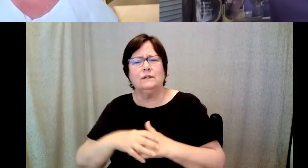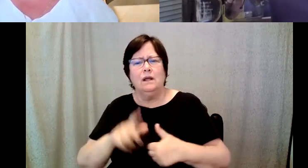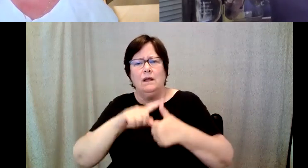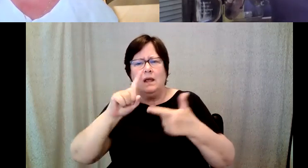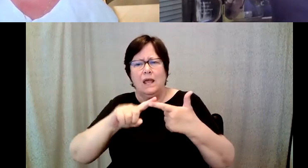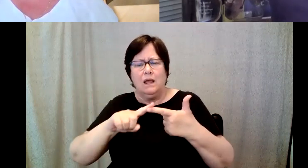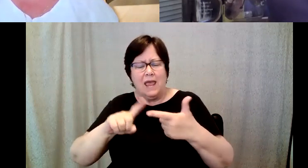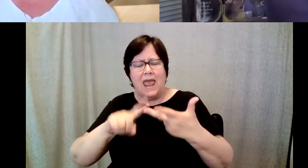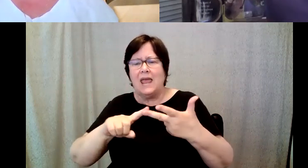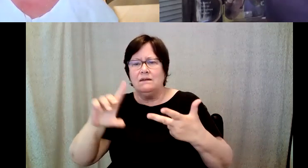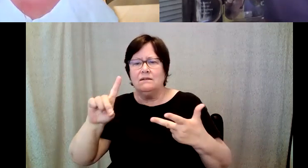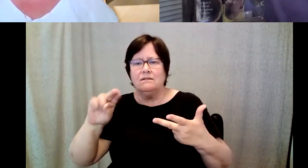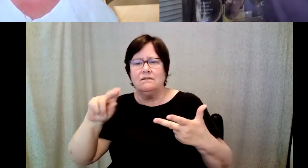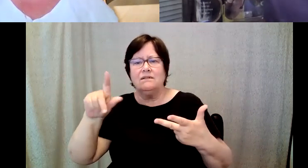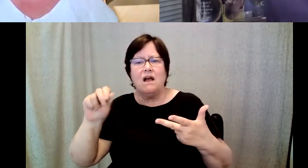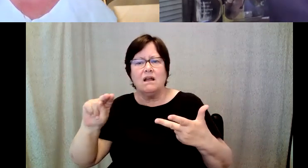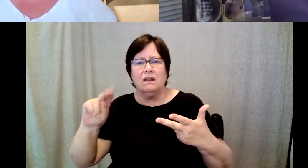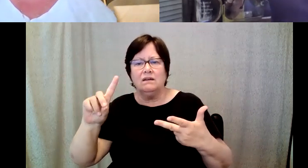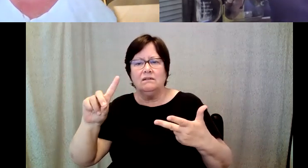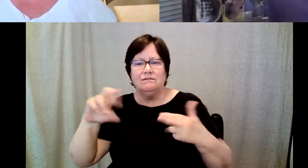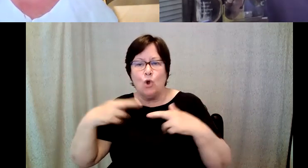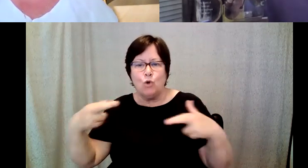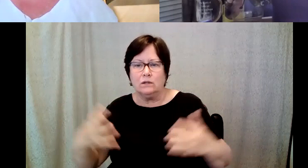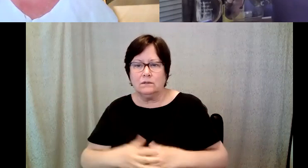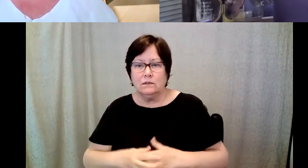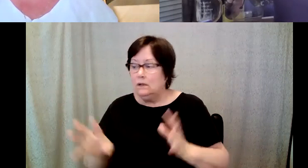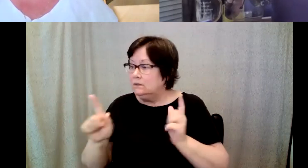D. Major Cohen: And I was meeting clients and I was enjoying the fact that it was a